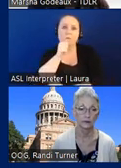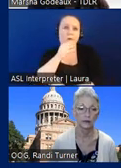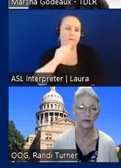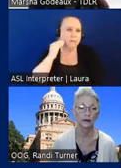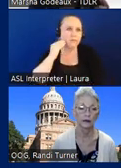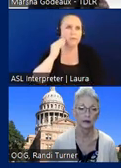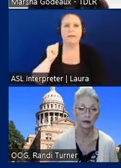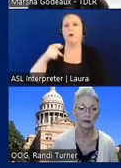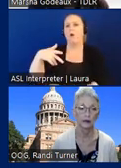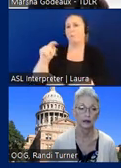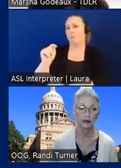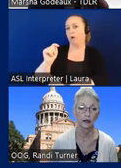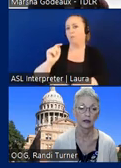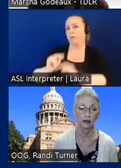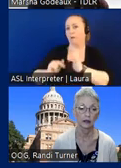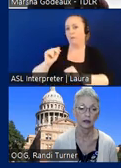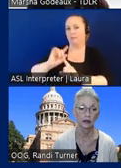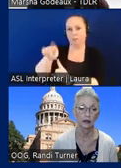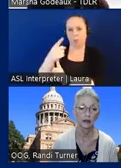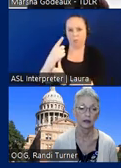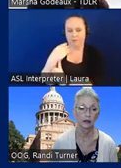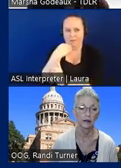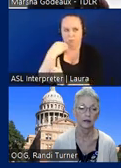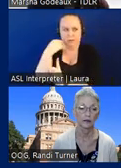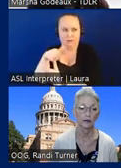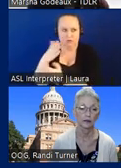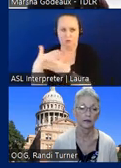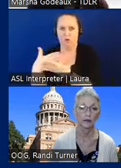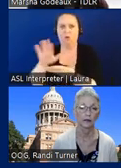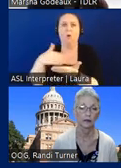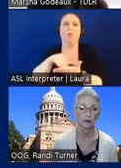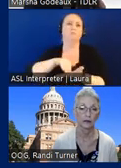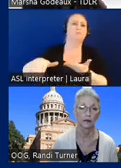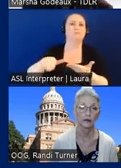complexes, that is strictly the residential part, those are all exempted from TAS compliance... so